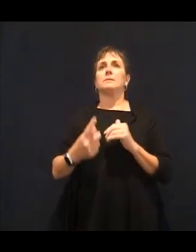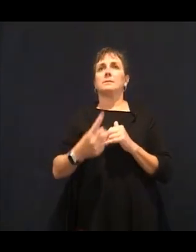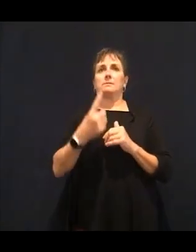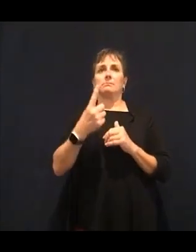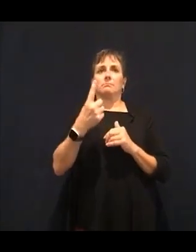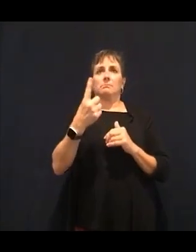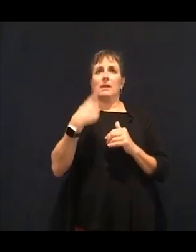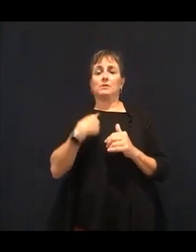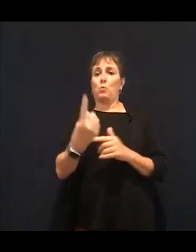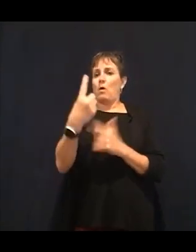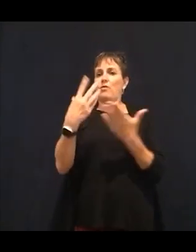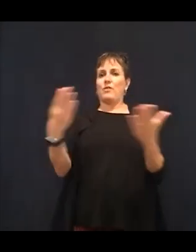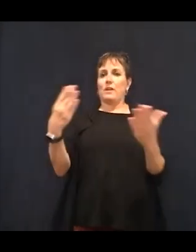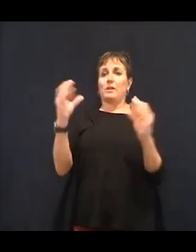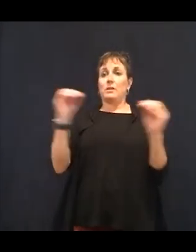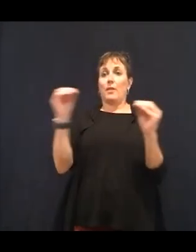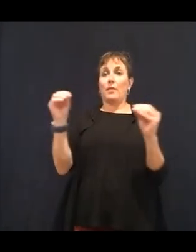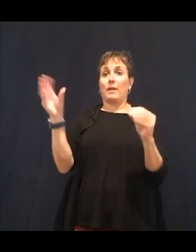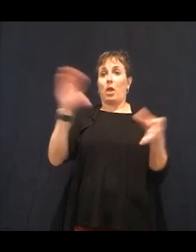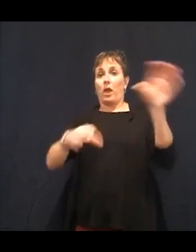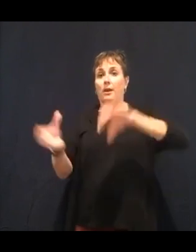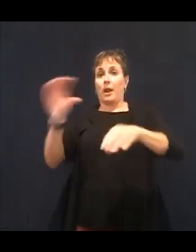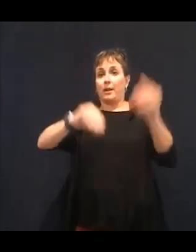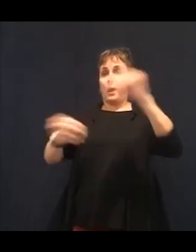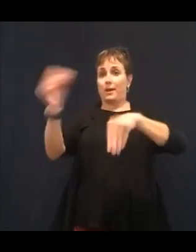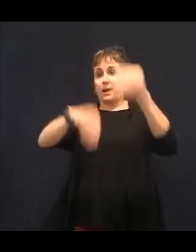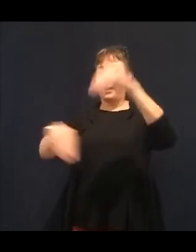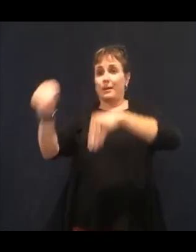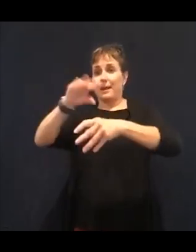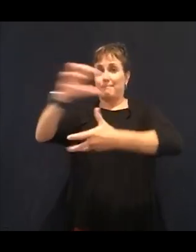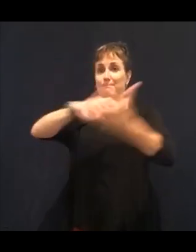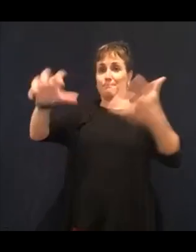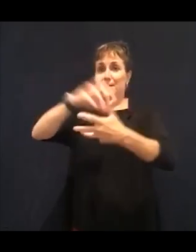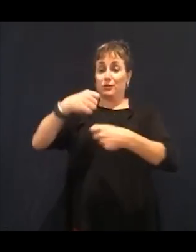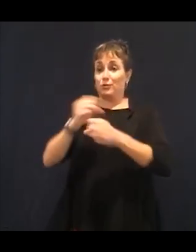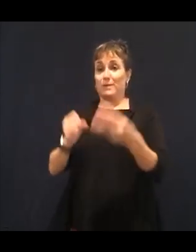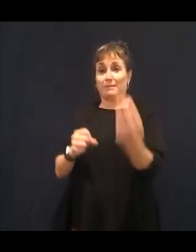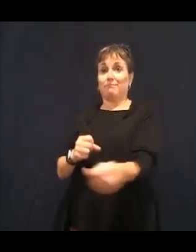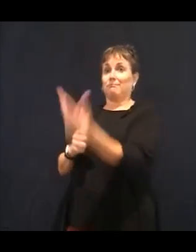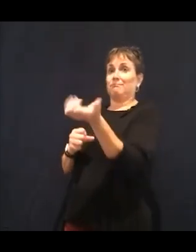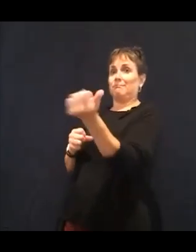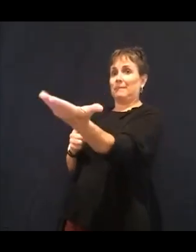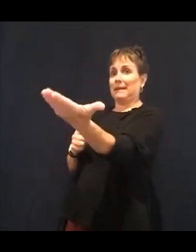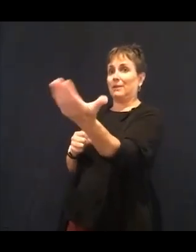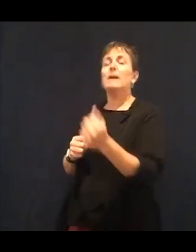It doesn't require a label. That's a one ingredient food. If it's